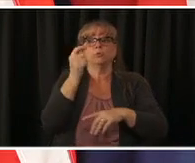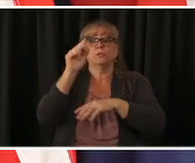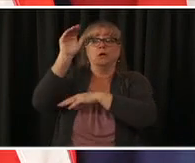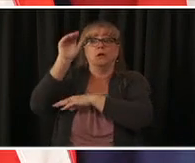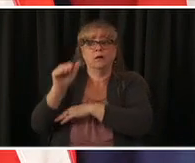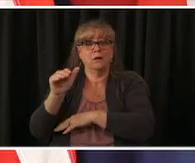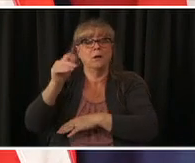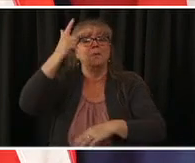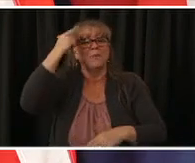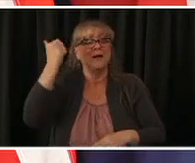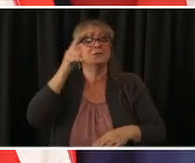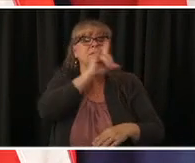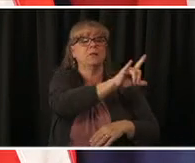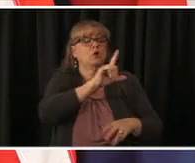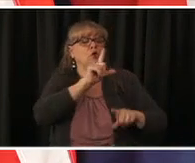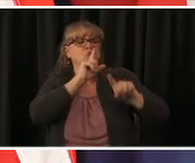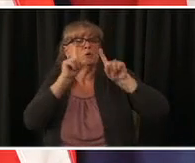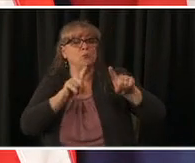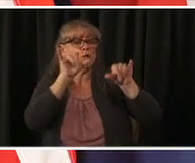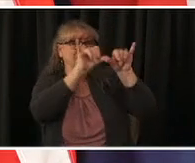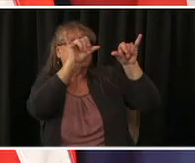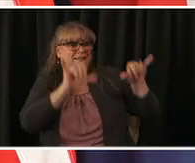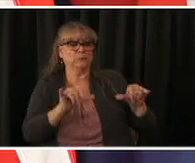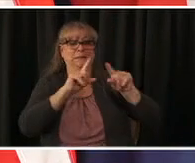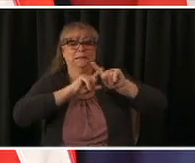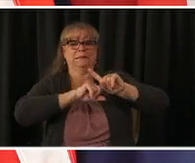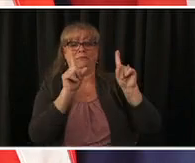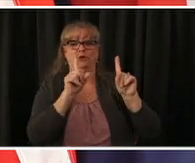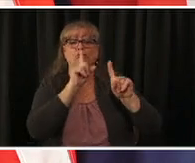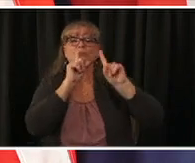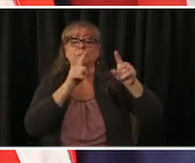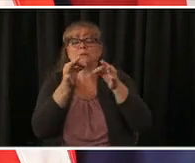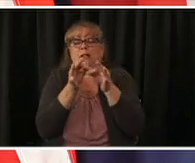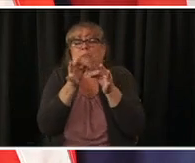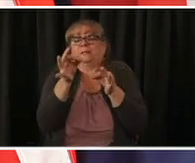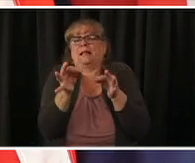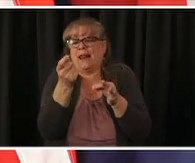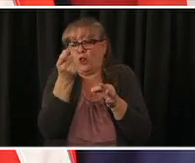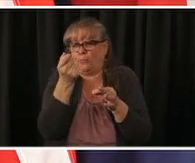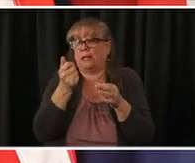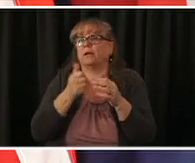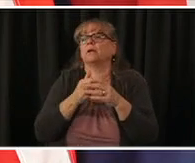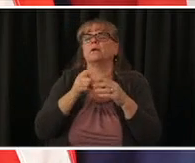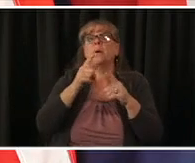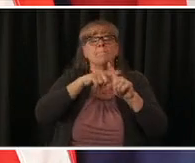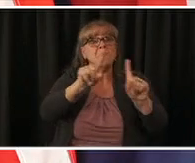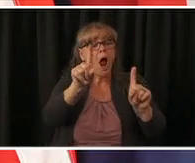but the the overall numbers are are roughly stable about usually we've been about 800 to 1300 people